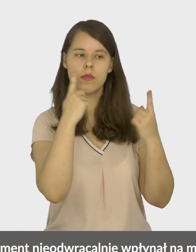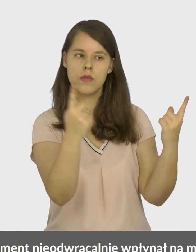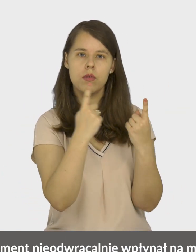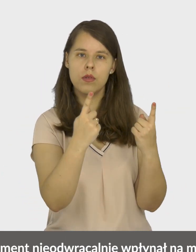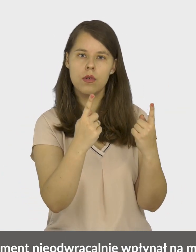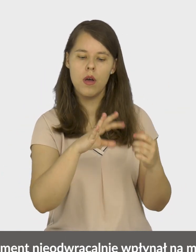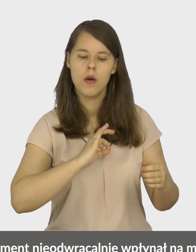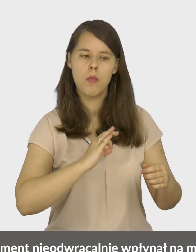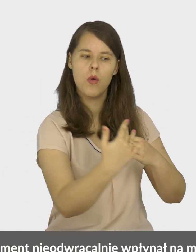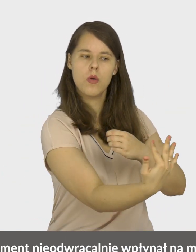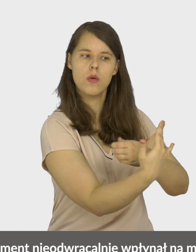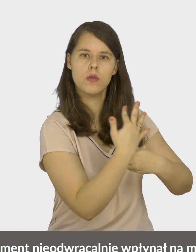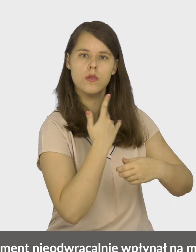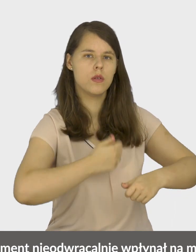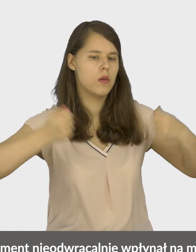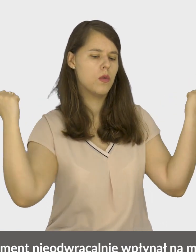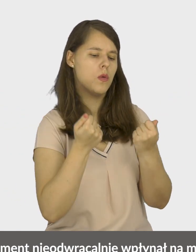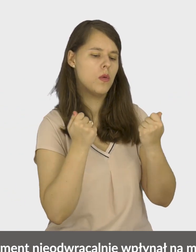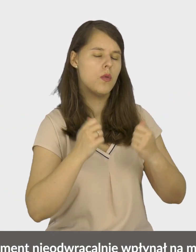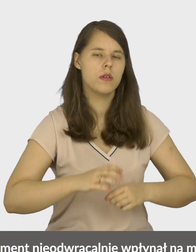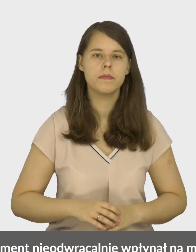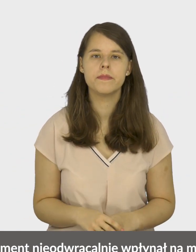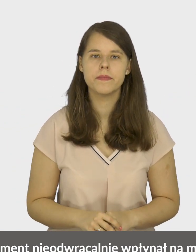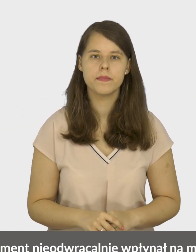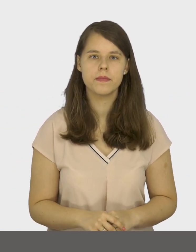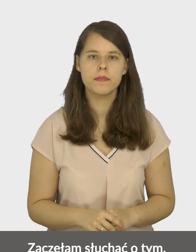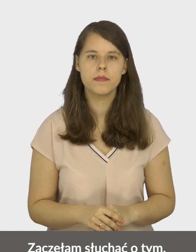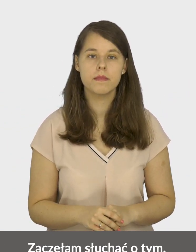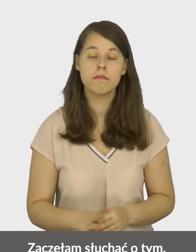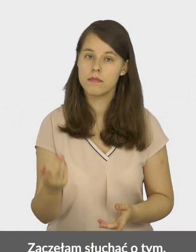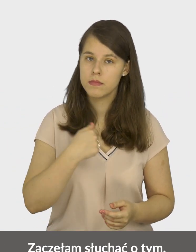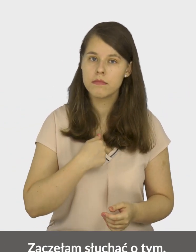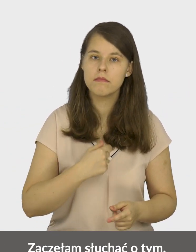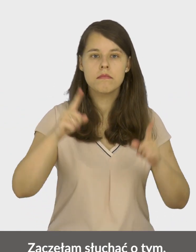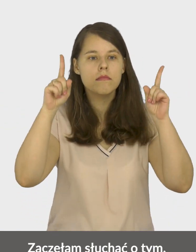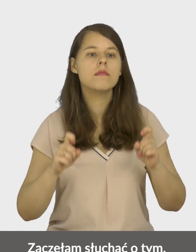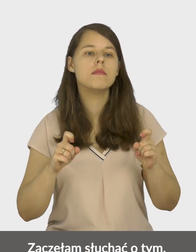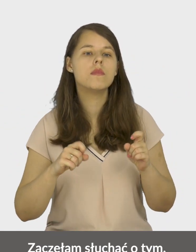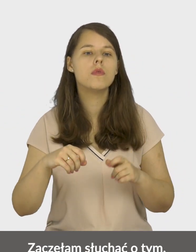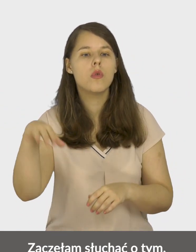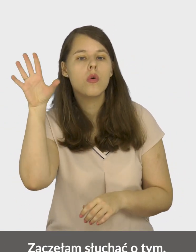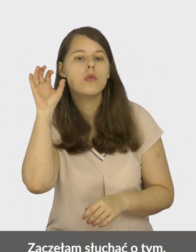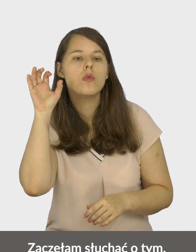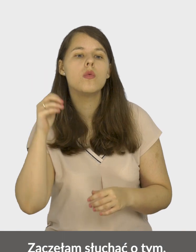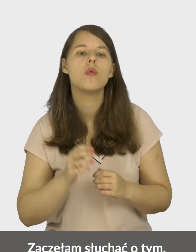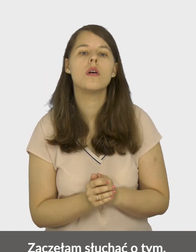That this moment irreversibly affected my life. I started to hear about it,